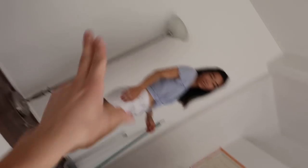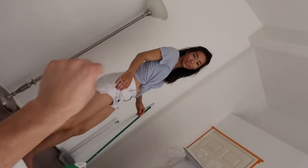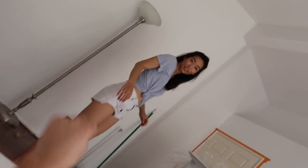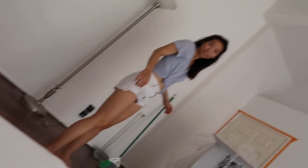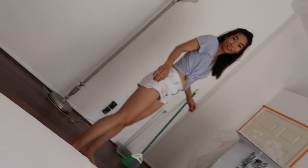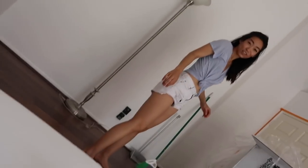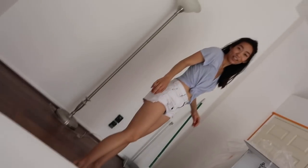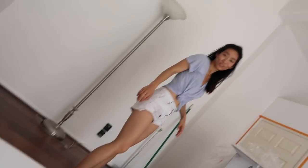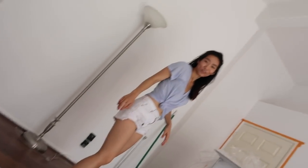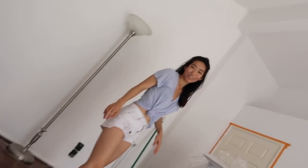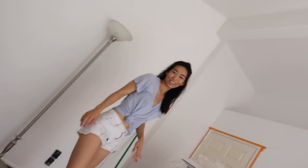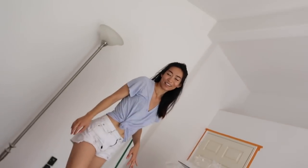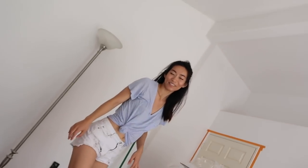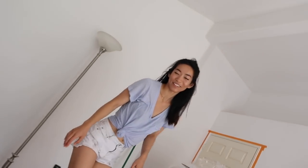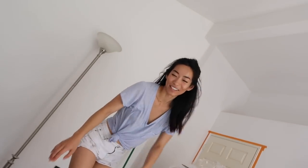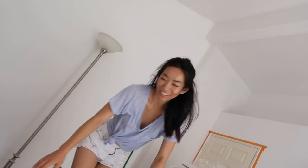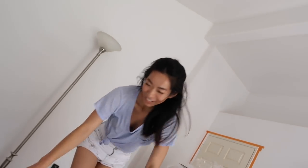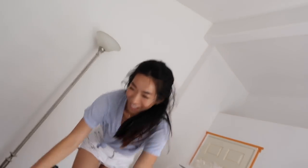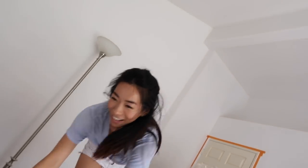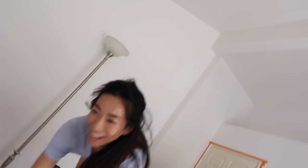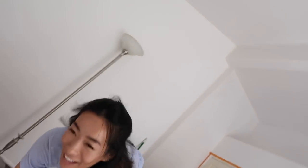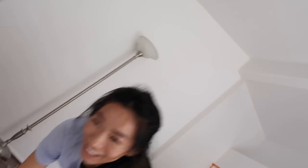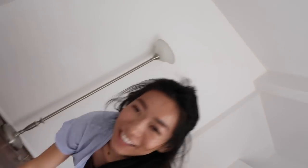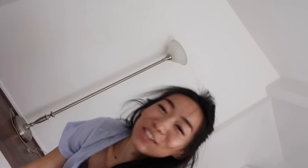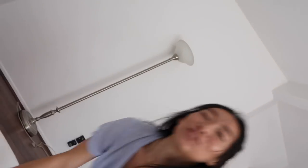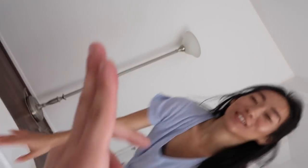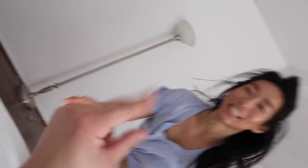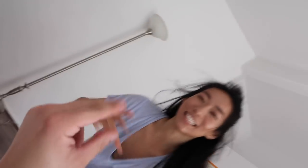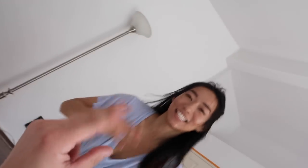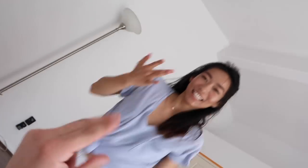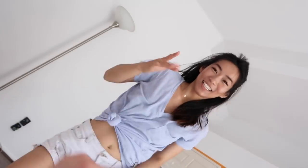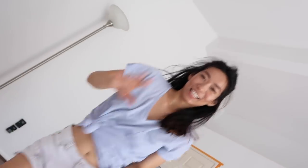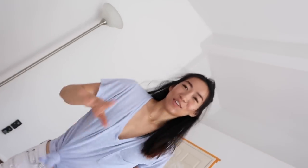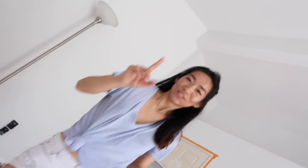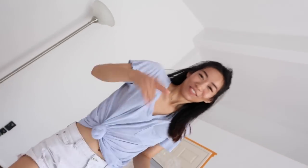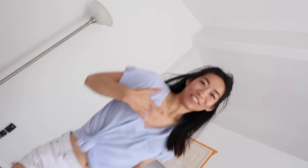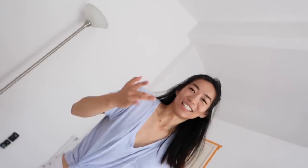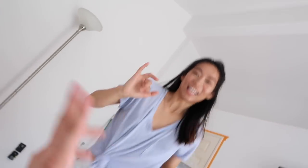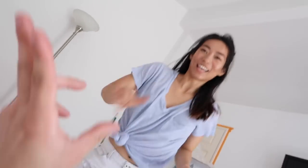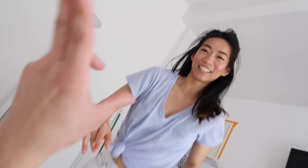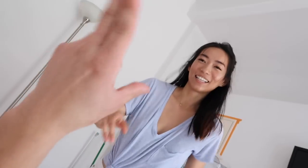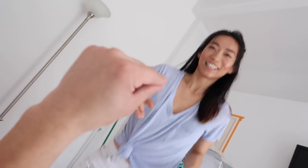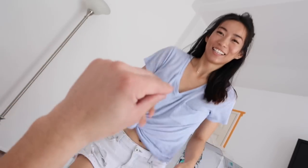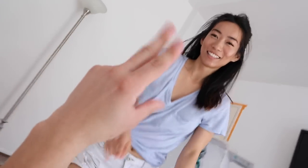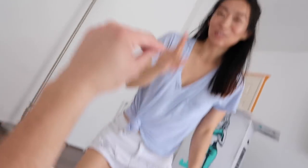R: Nope! You can't feel me get up? R: no no no Can you feel this? R: no no no